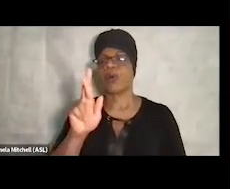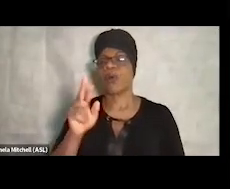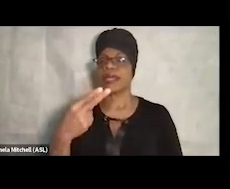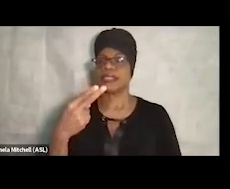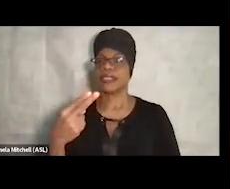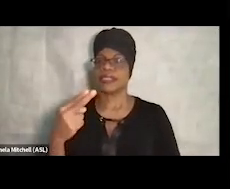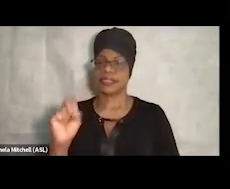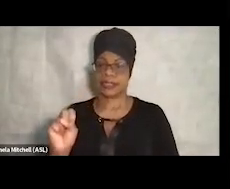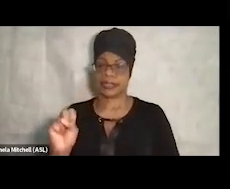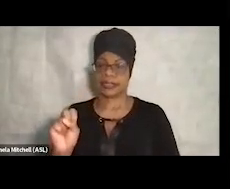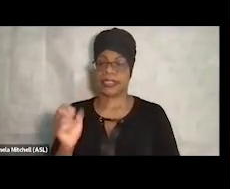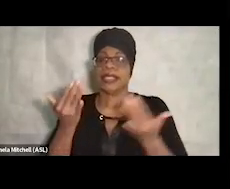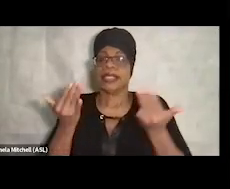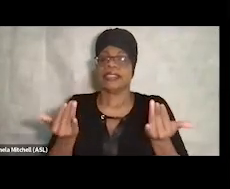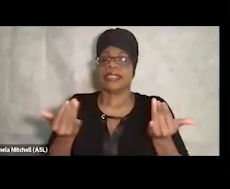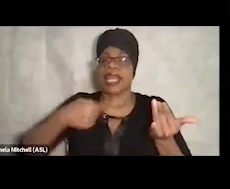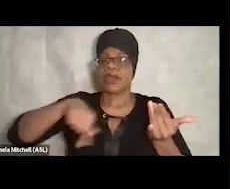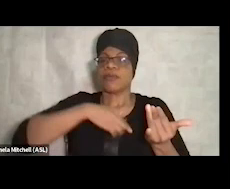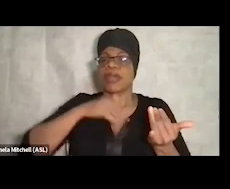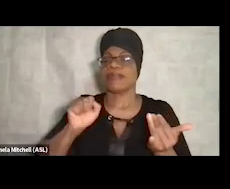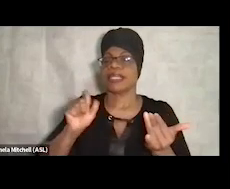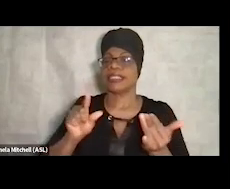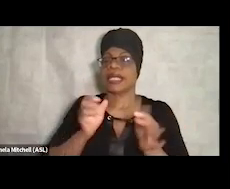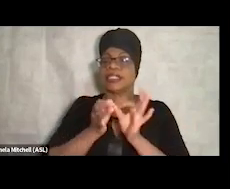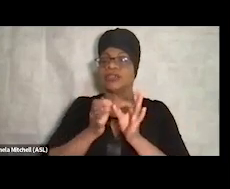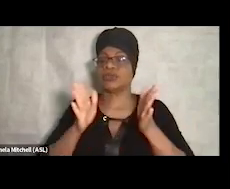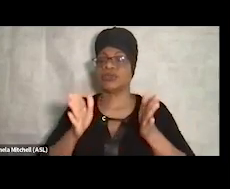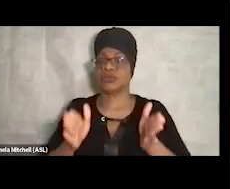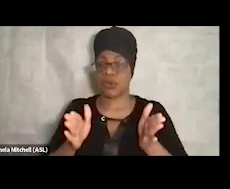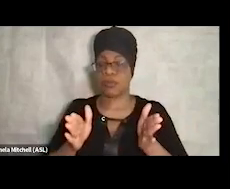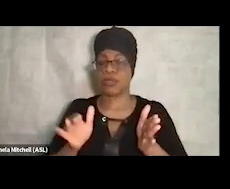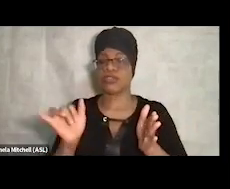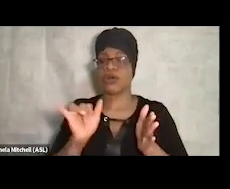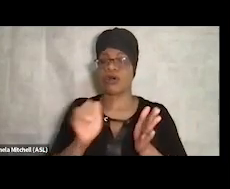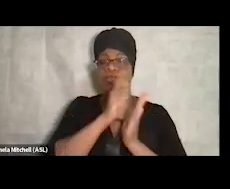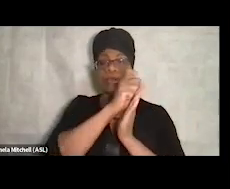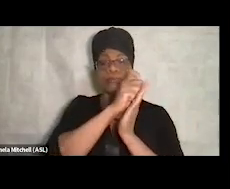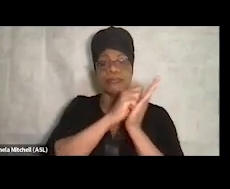Today we have ASL interpretation and transcription available.